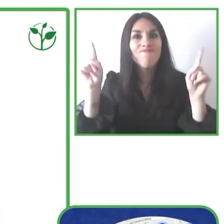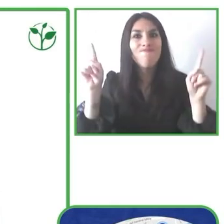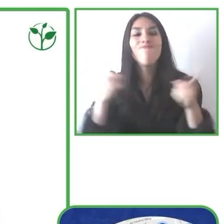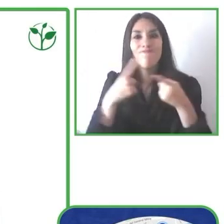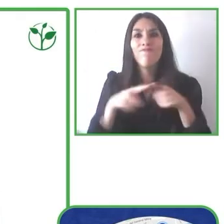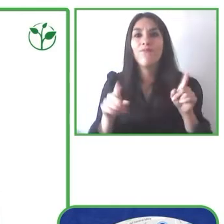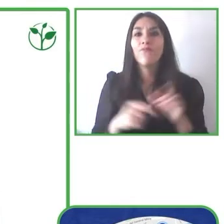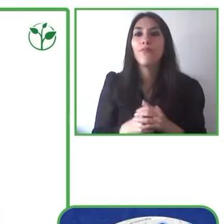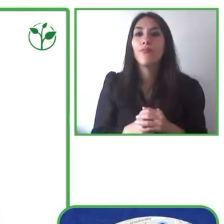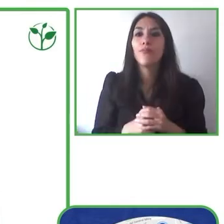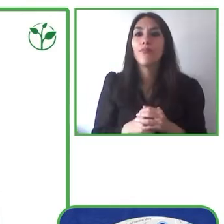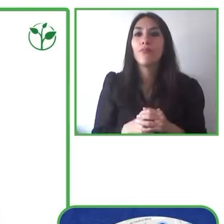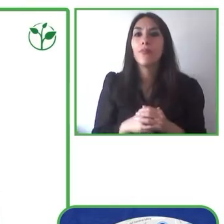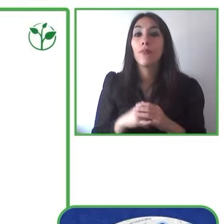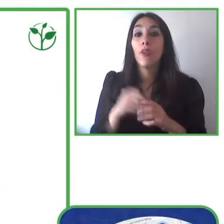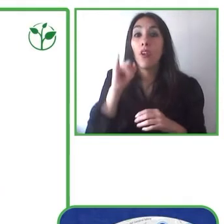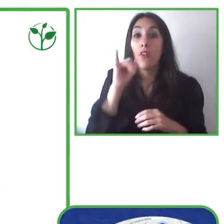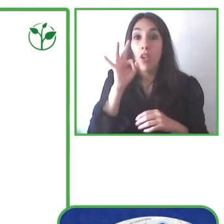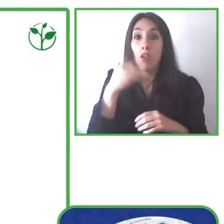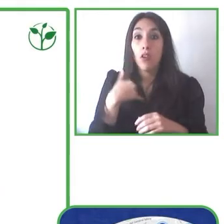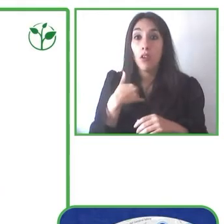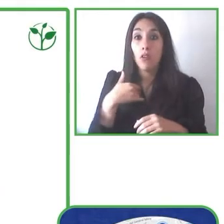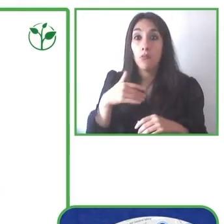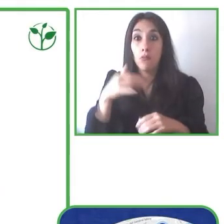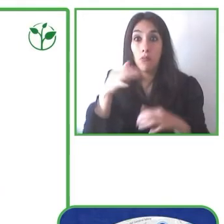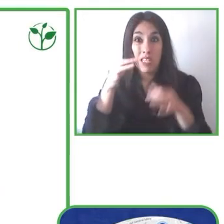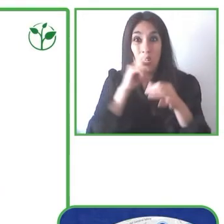and I’ve often found when I go to park in a place that I’m not very familiar